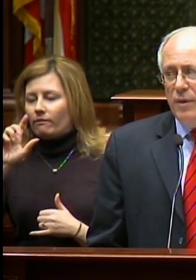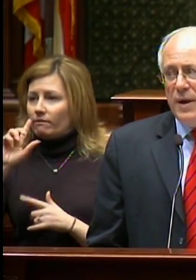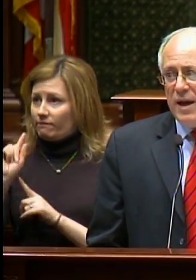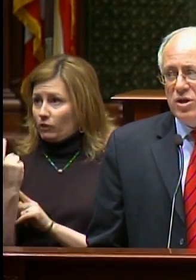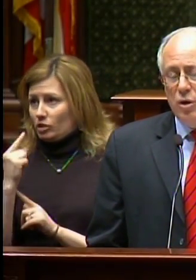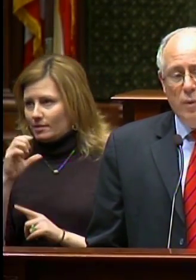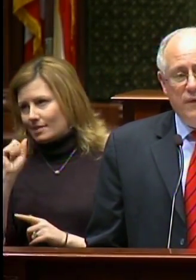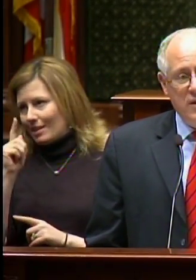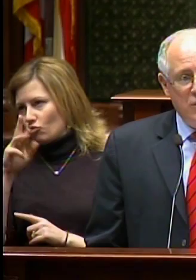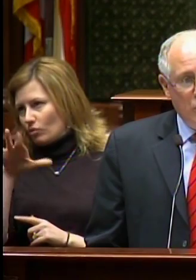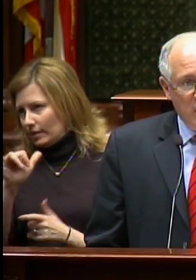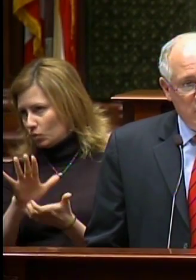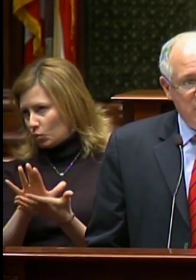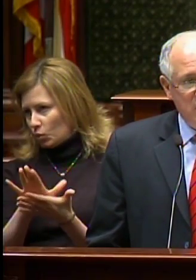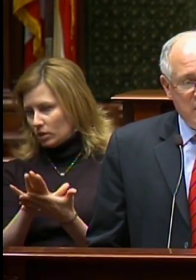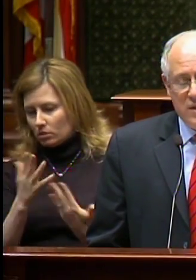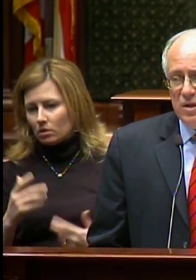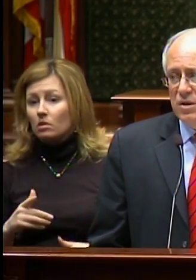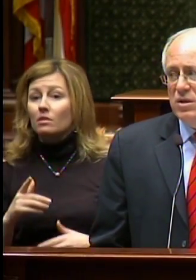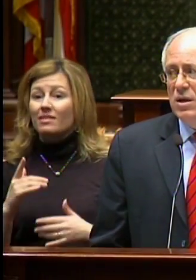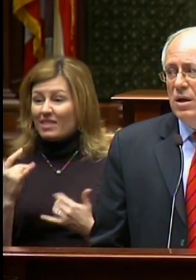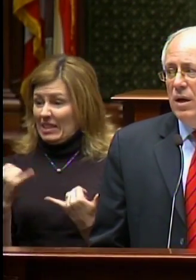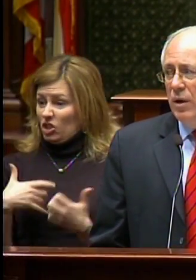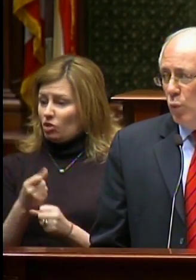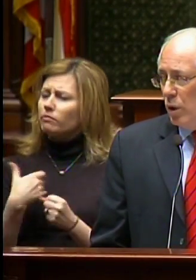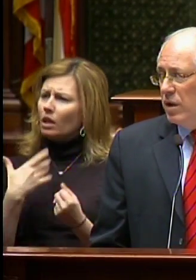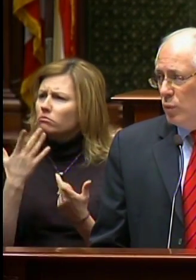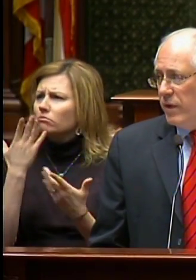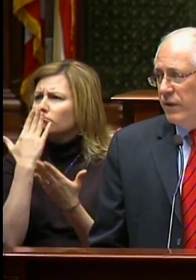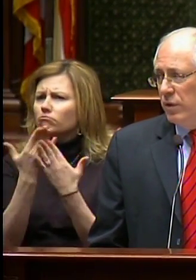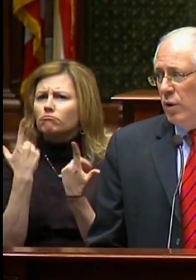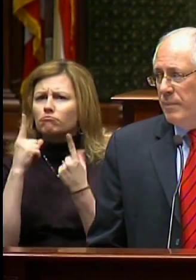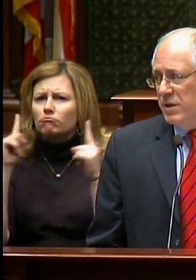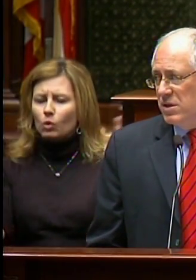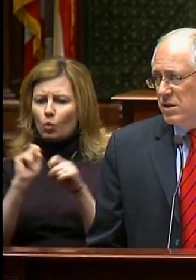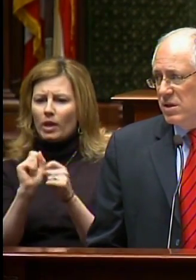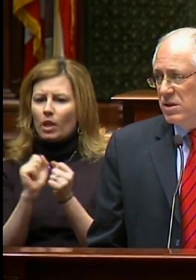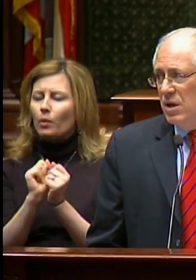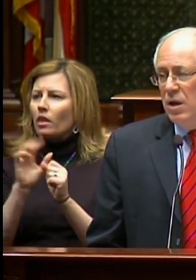Over the past year, we’ve had some real successes in working with Illinois businesses